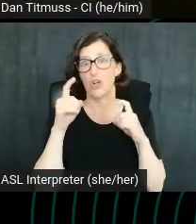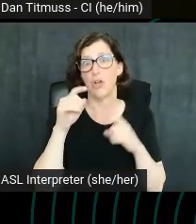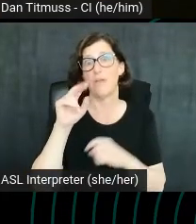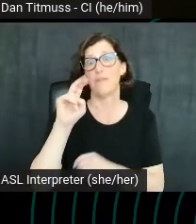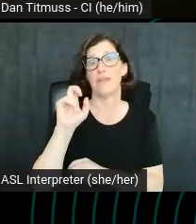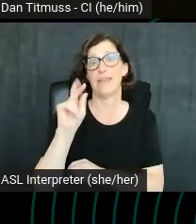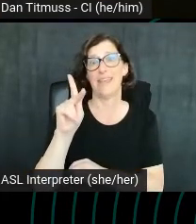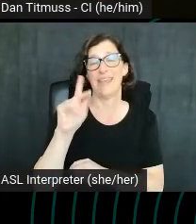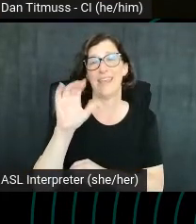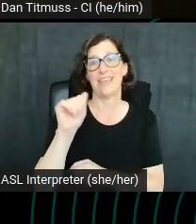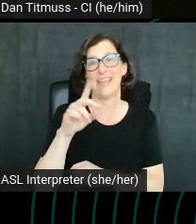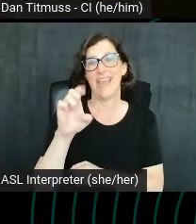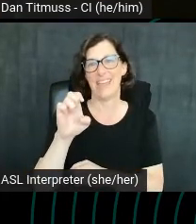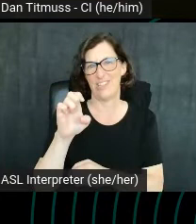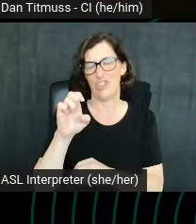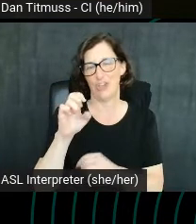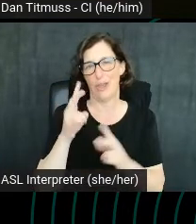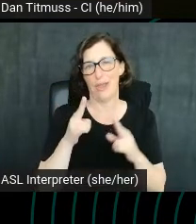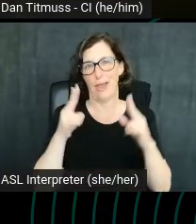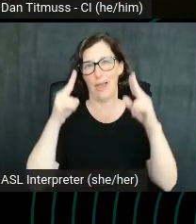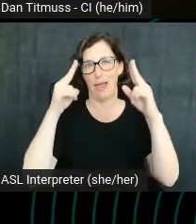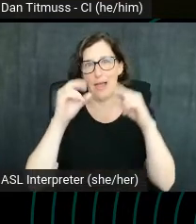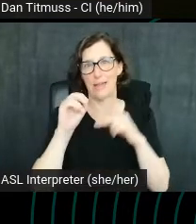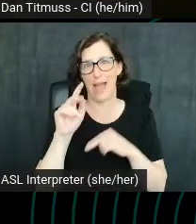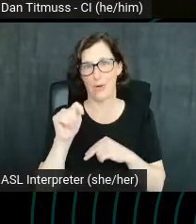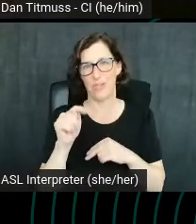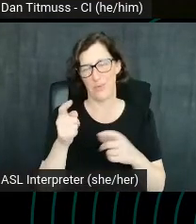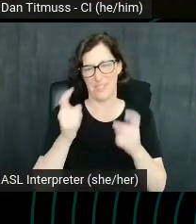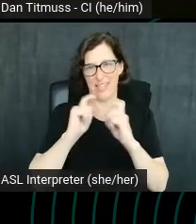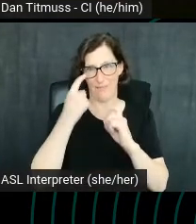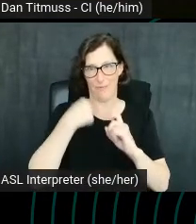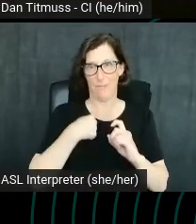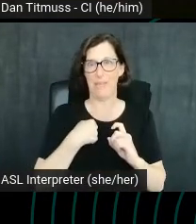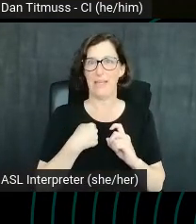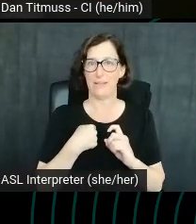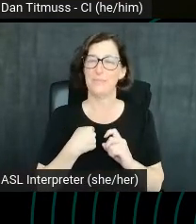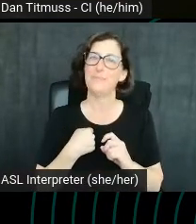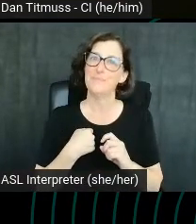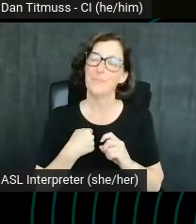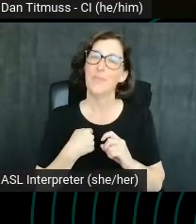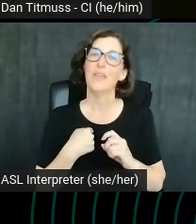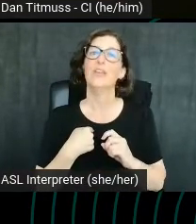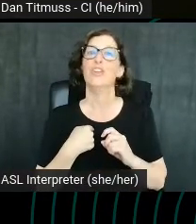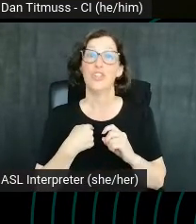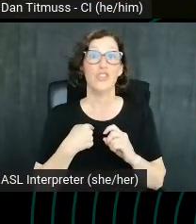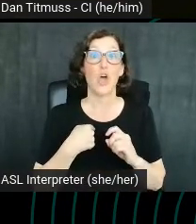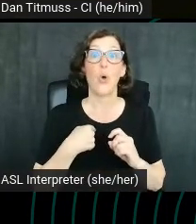which was a gift to me and my wife. It's in Amazon's best interest to give you the perfect gift here to make you find